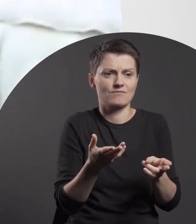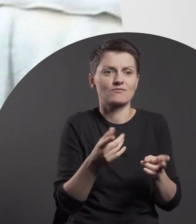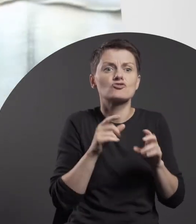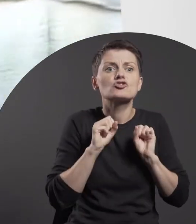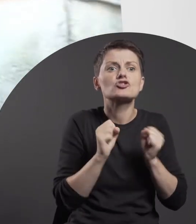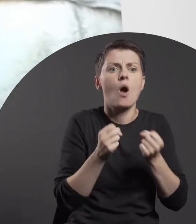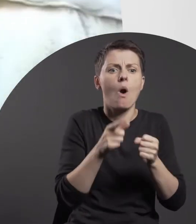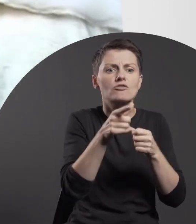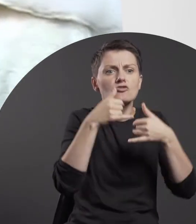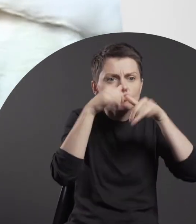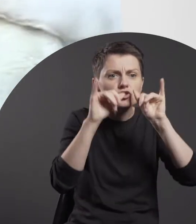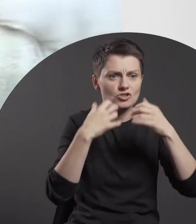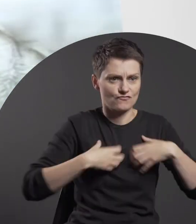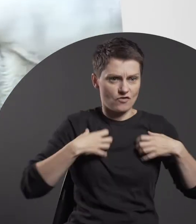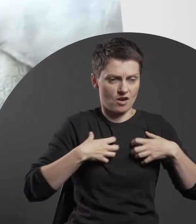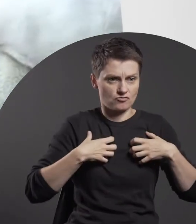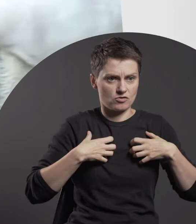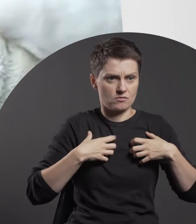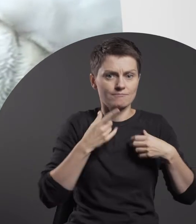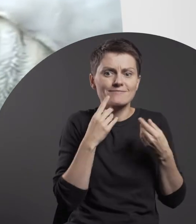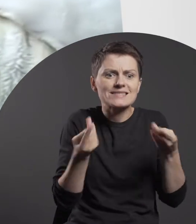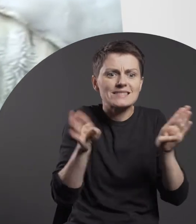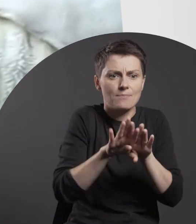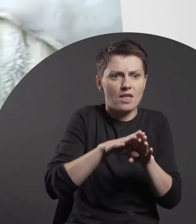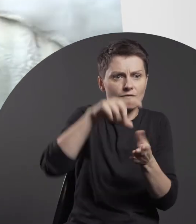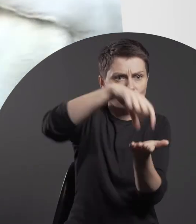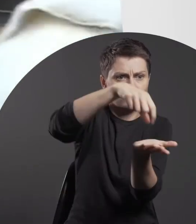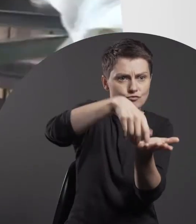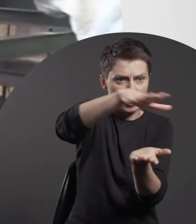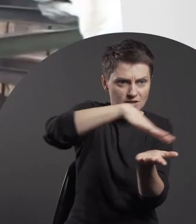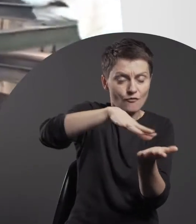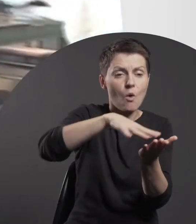within the enclosed space of a zoological garden as such and to the very fact of their existence in captivity.